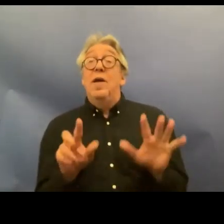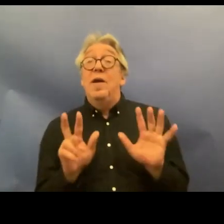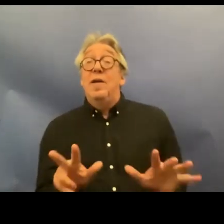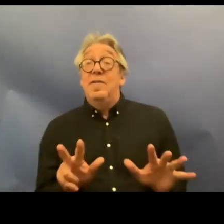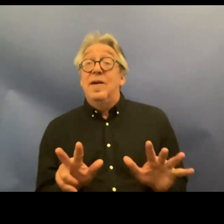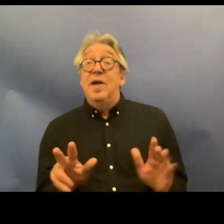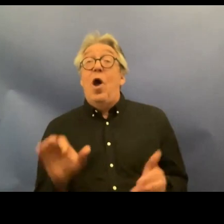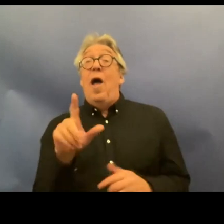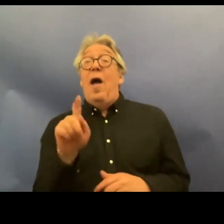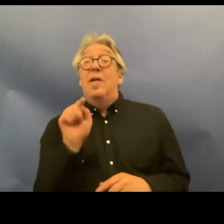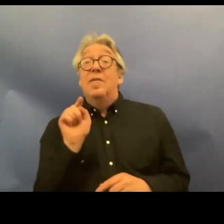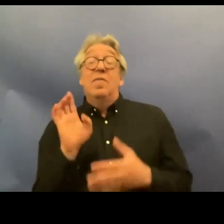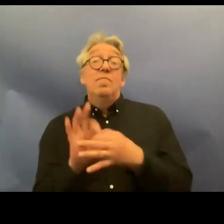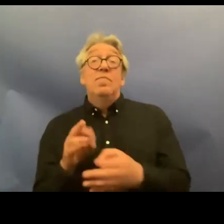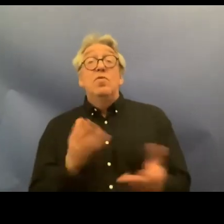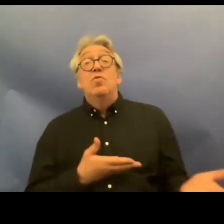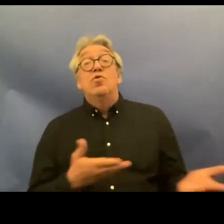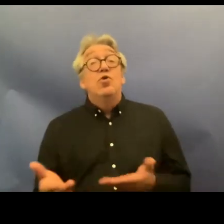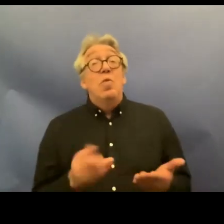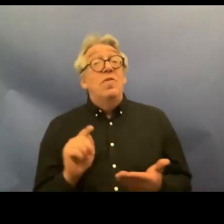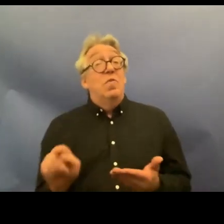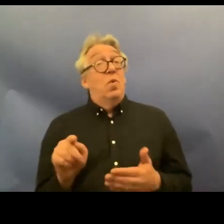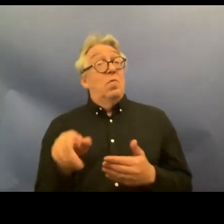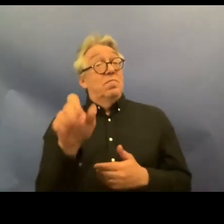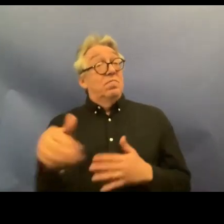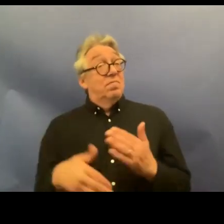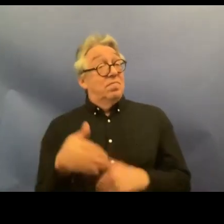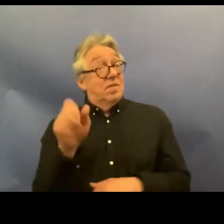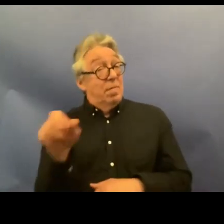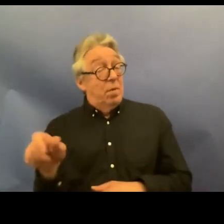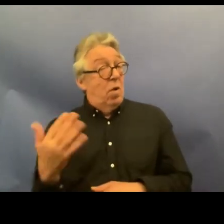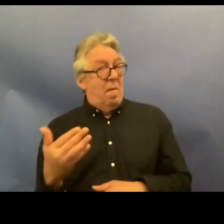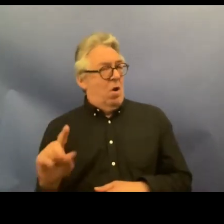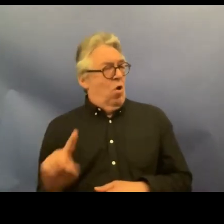services for persons with disability was Pro maybe the first big step towards